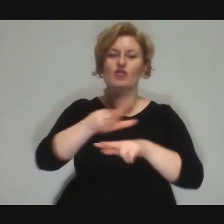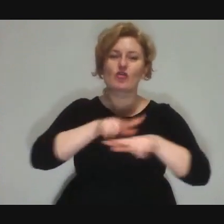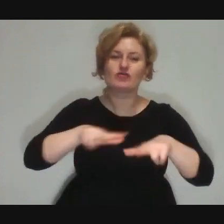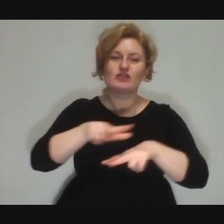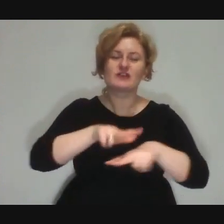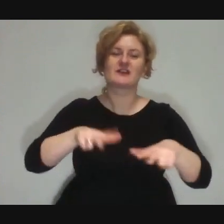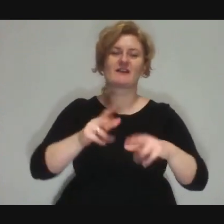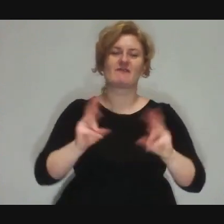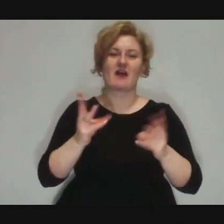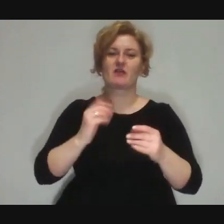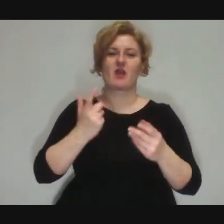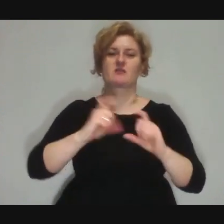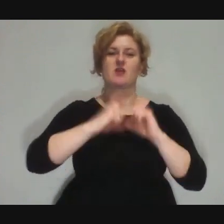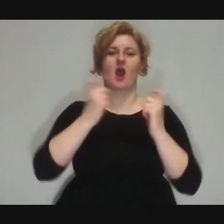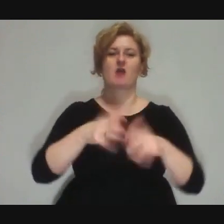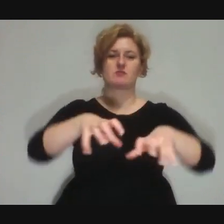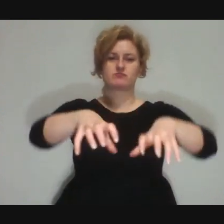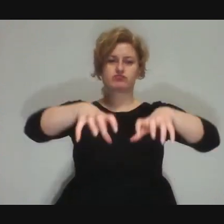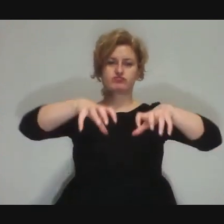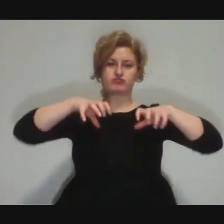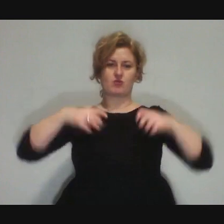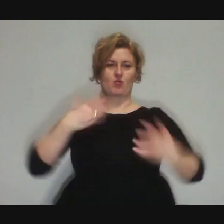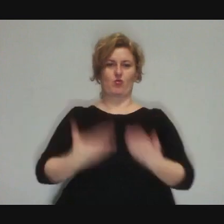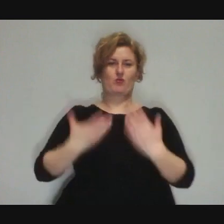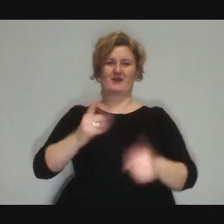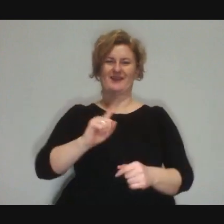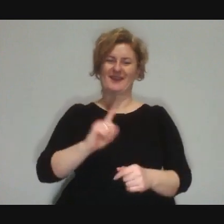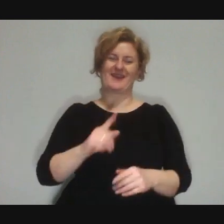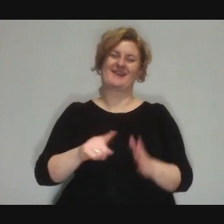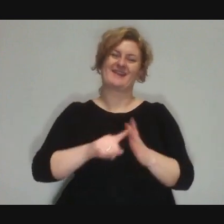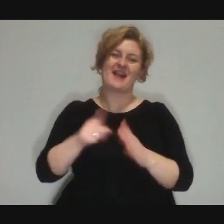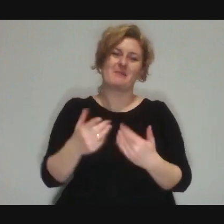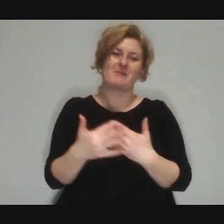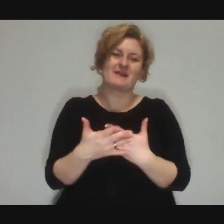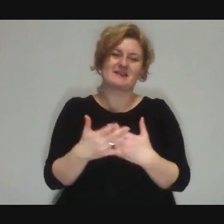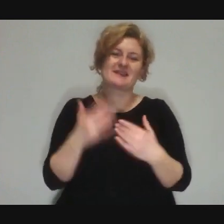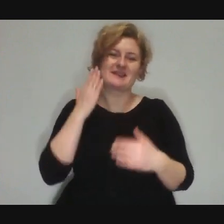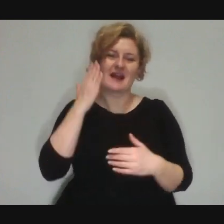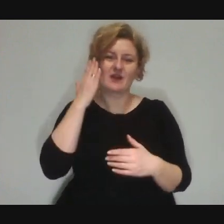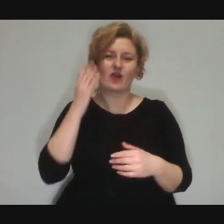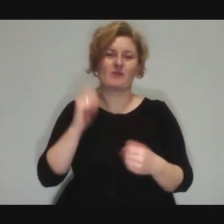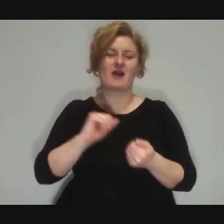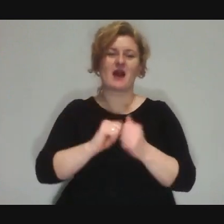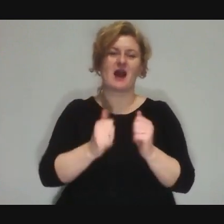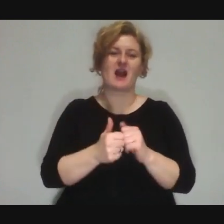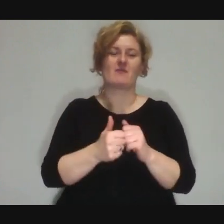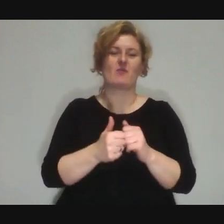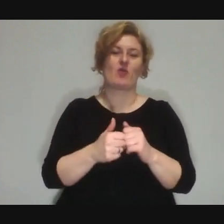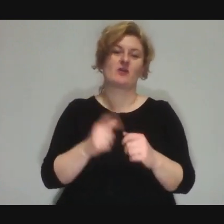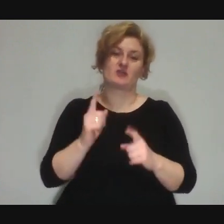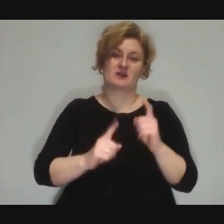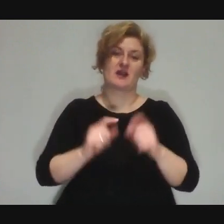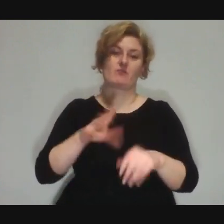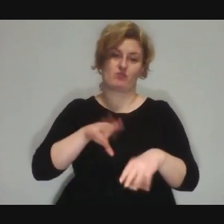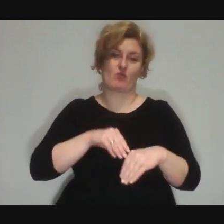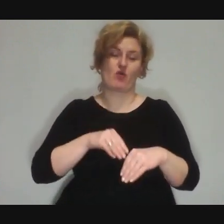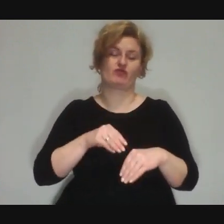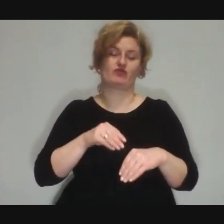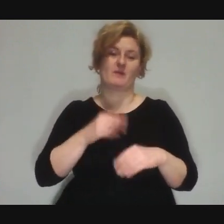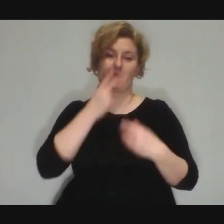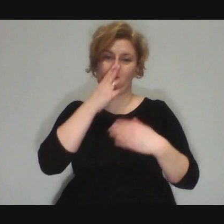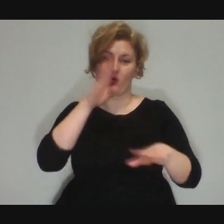And of course sometimes it's more ambitious show, depending on the situation and the project.